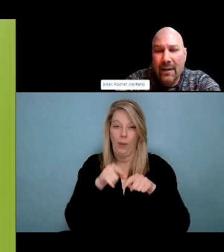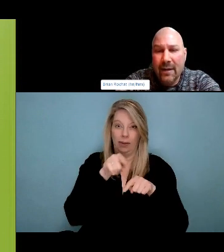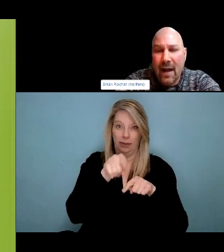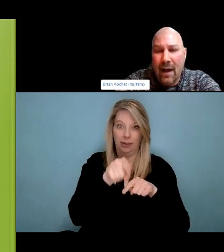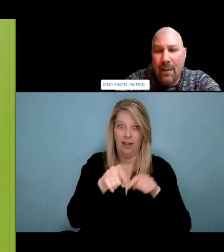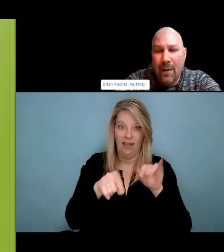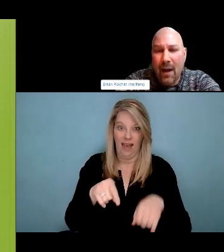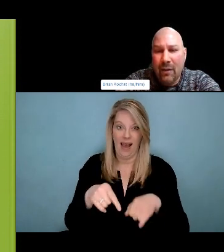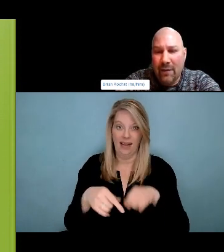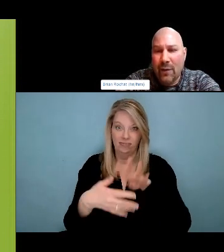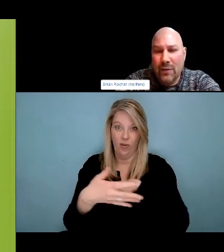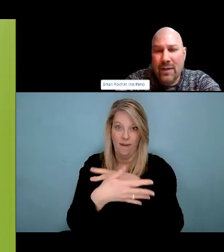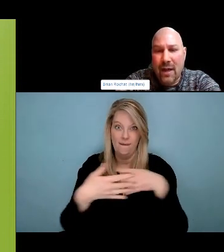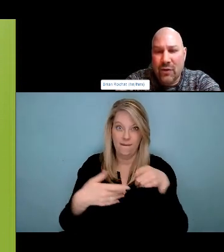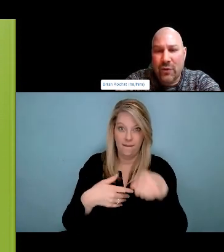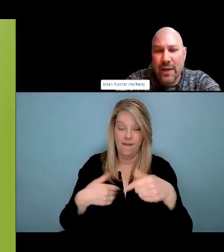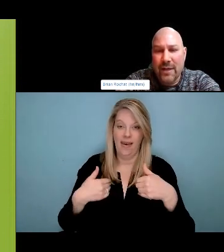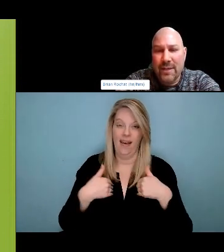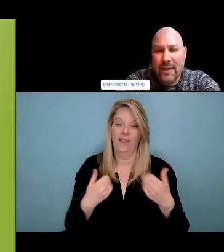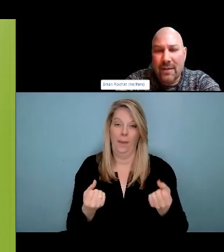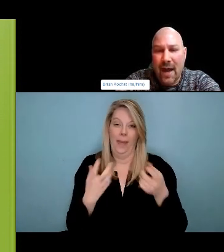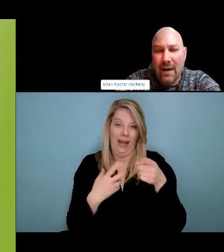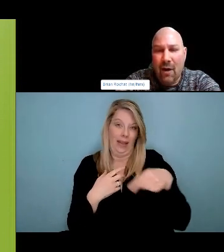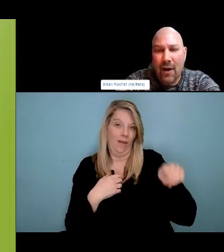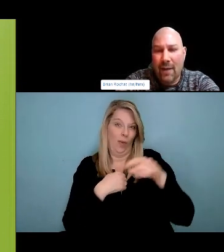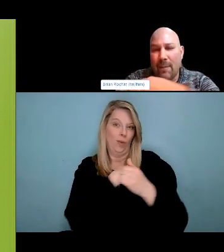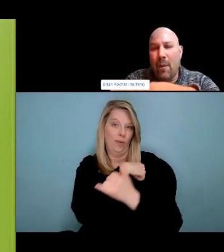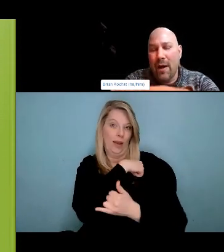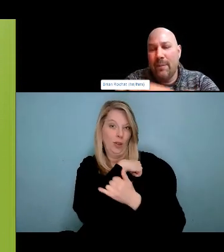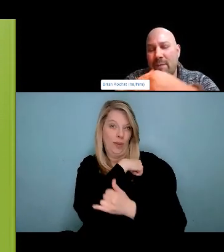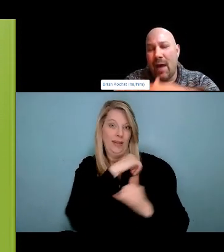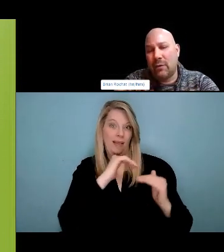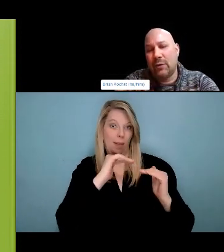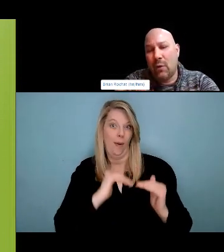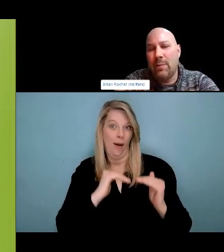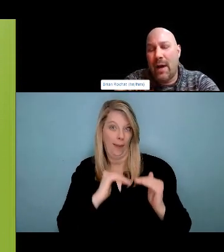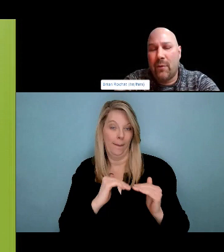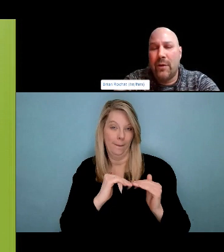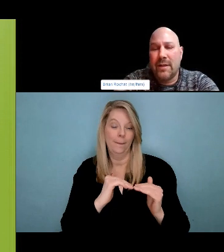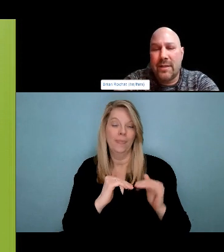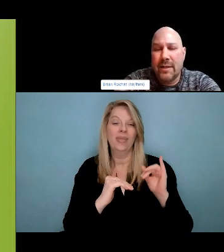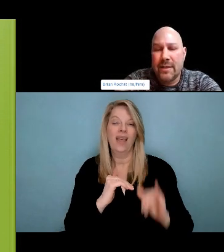look indigenous, you know? I feel it. You're often hear some. One more tie on this.